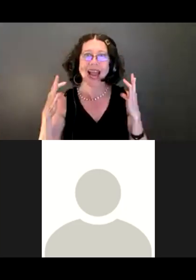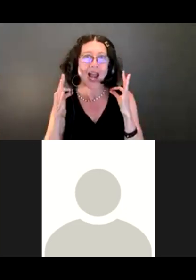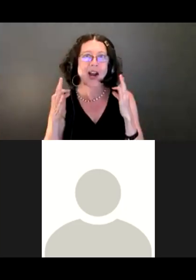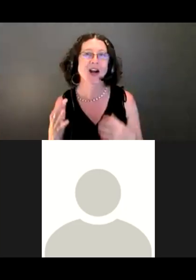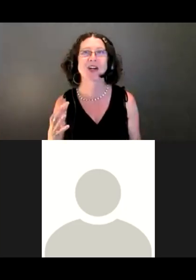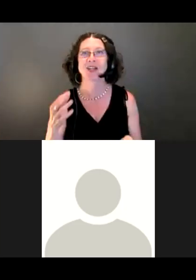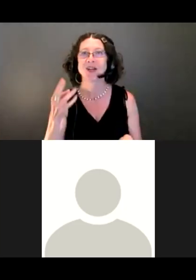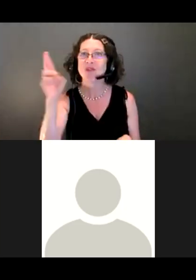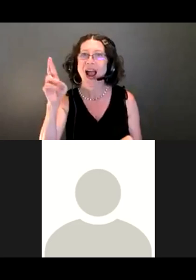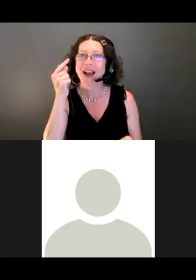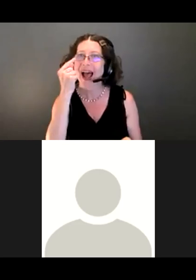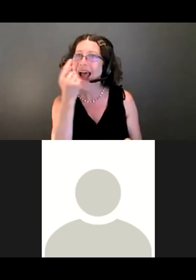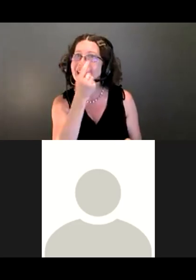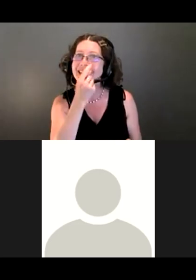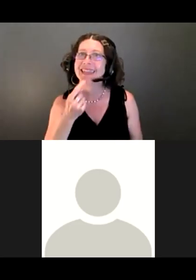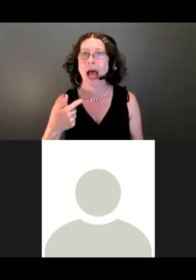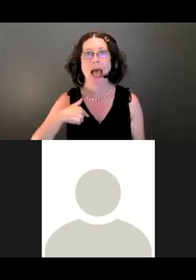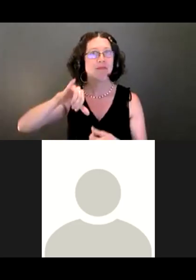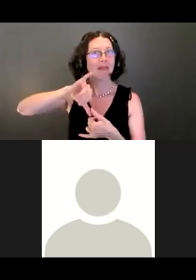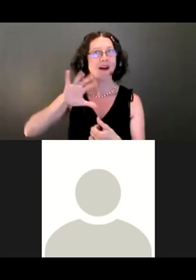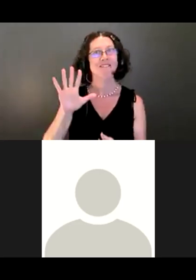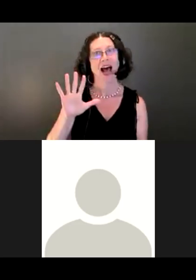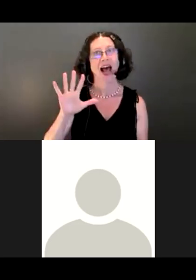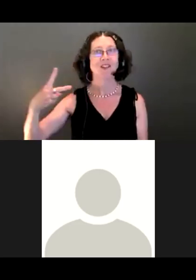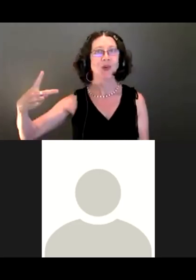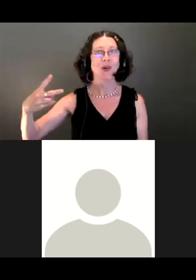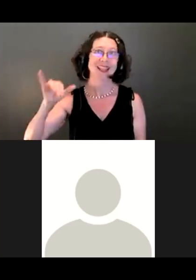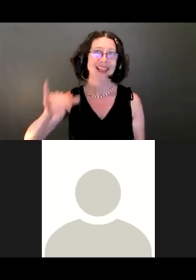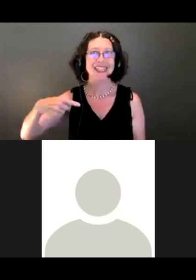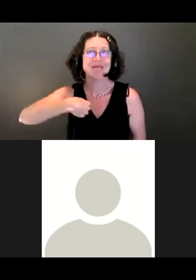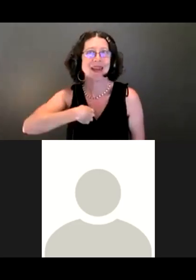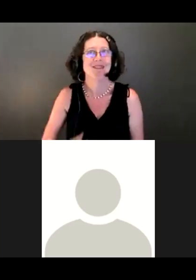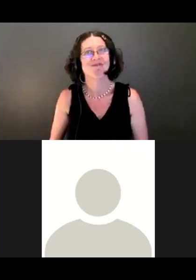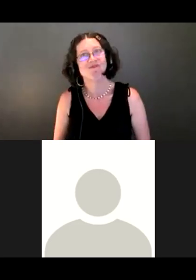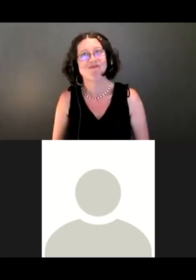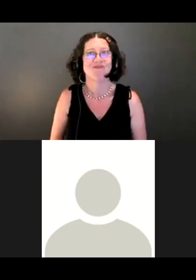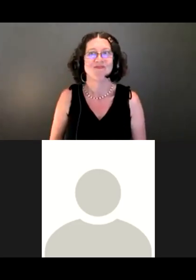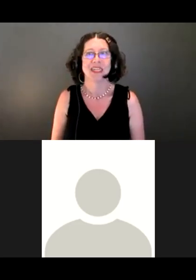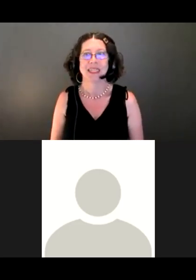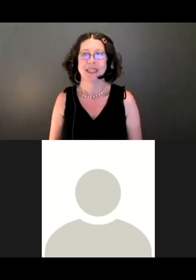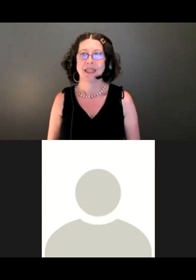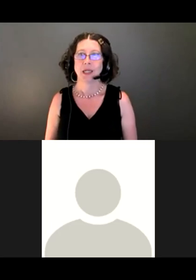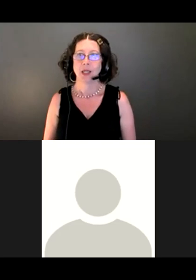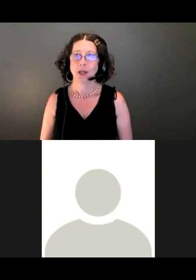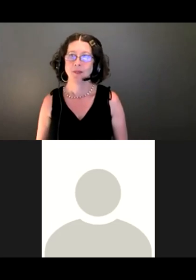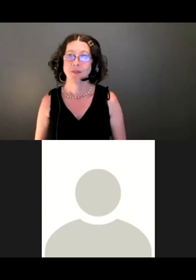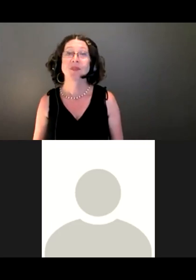For reference, I'm about 5'2". So yeah, that's me.